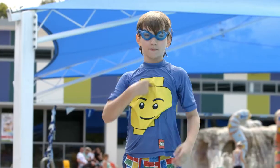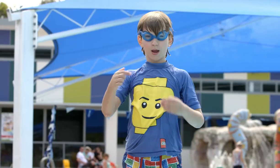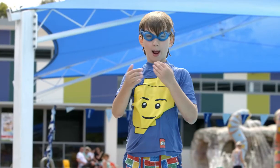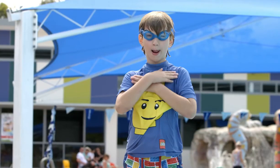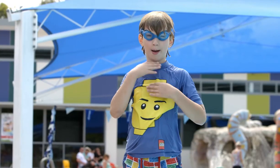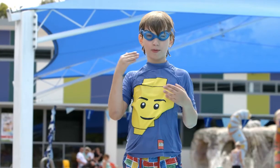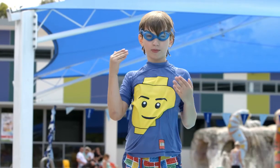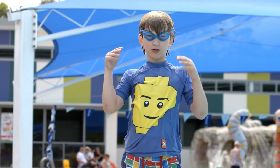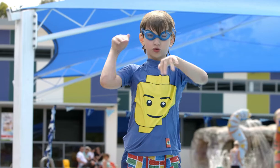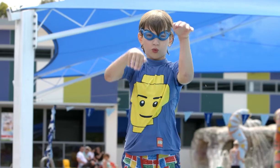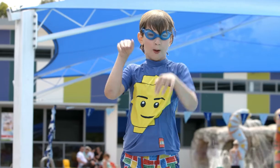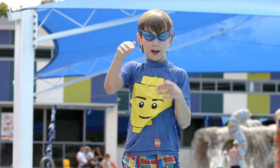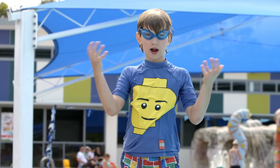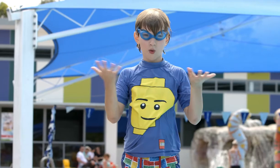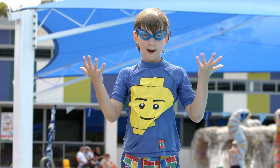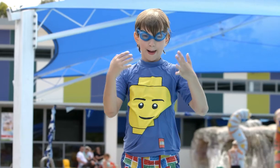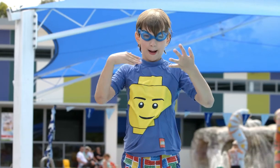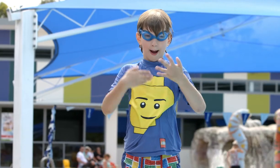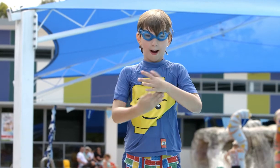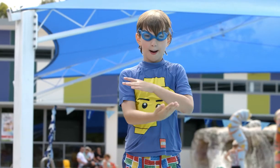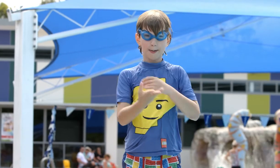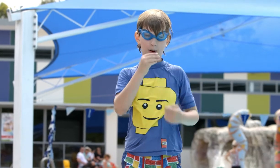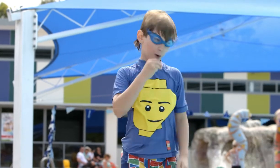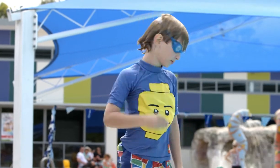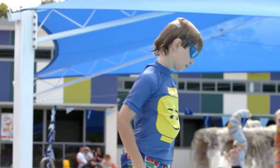I love swimming underwater.